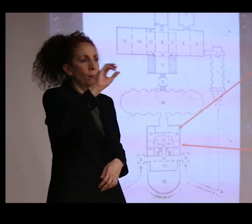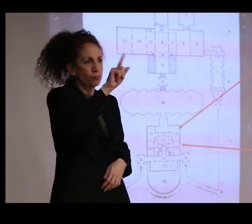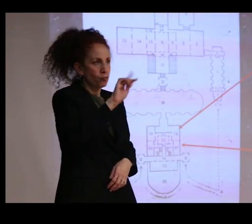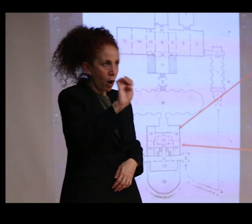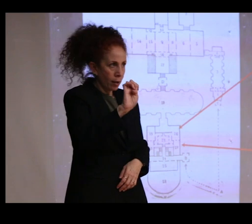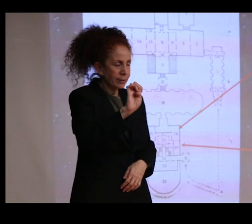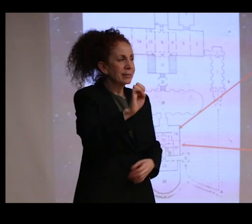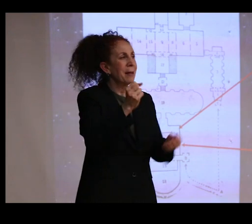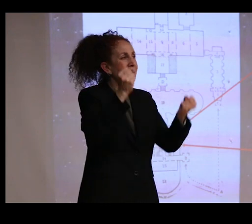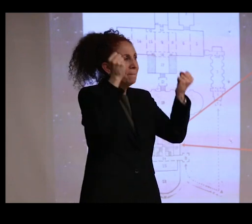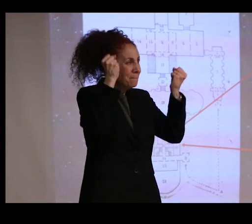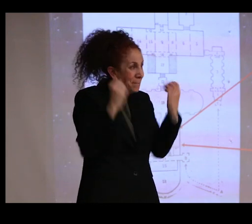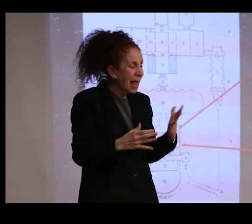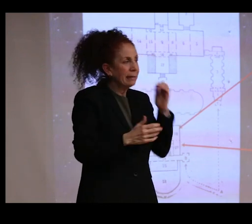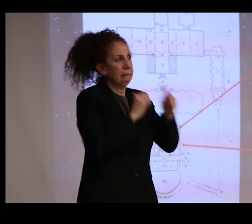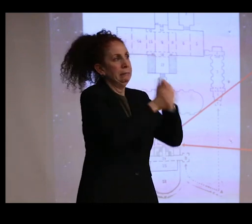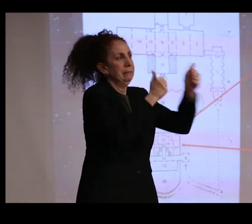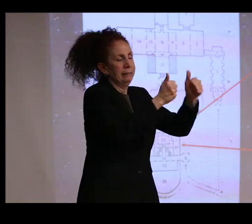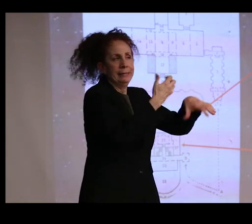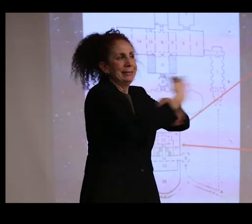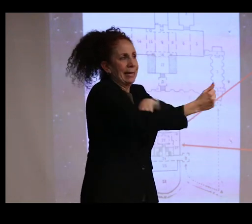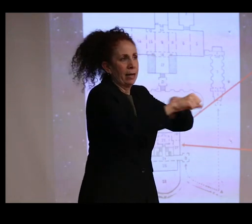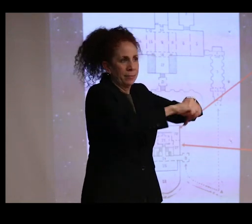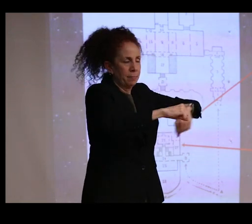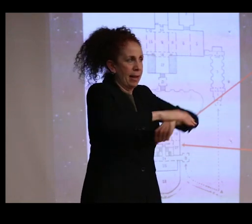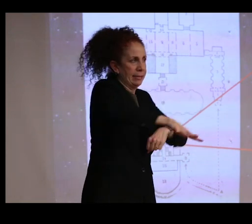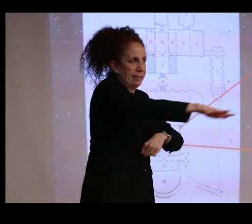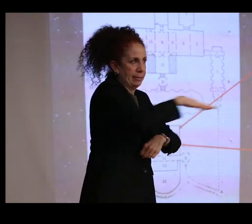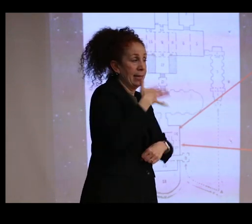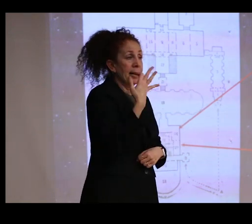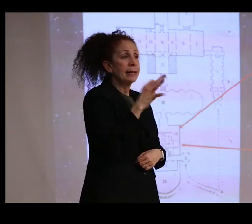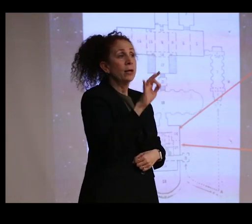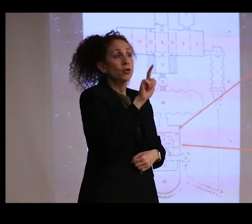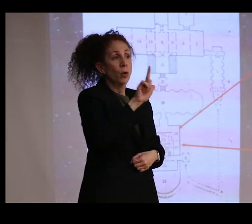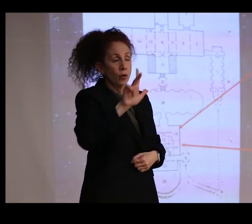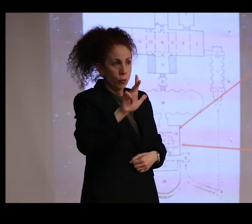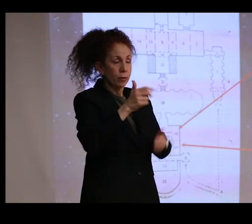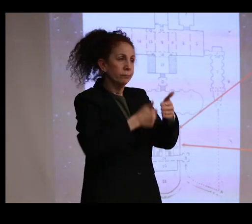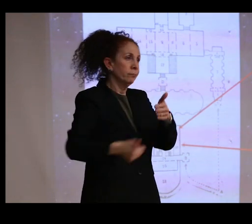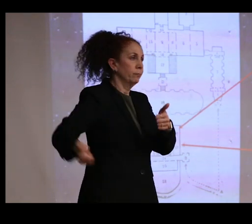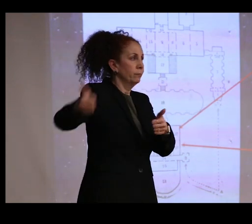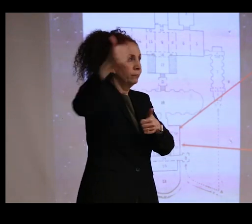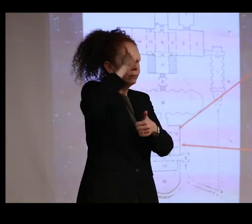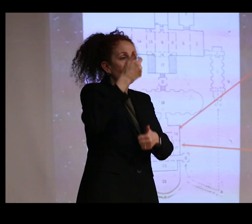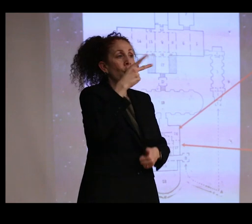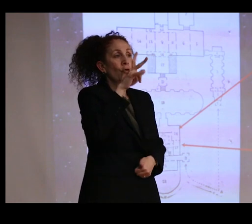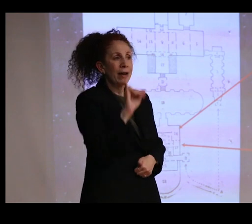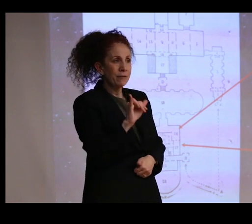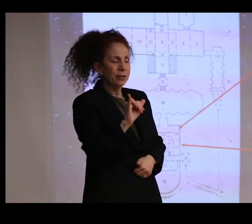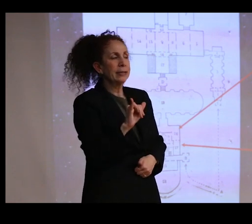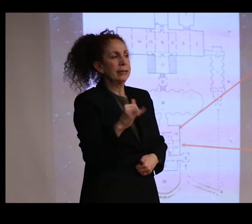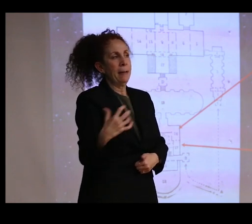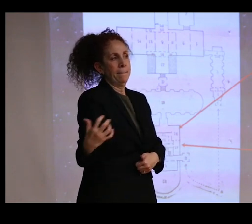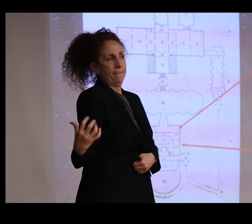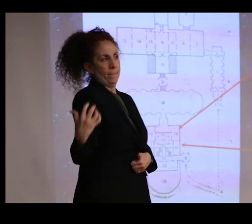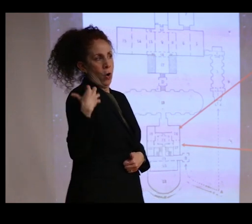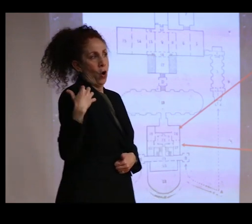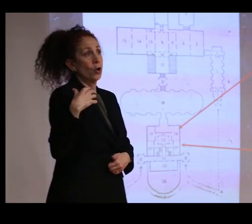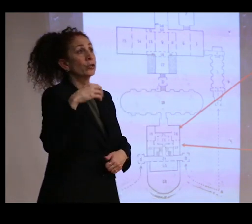were taking up significant space. And in 1923, with Superintendent Gravely at the helm, the bronzes were given dedicated exhibition space